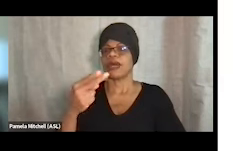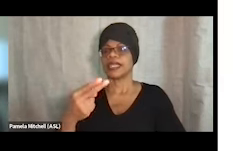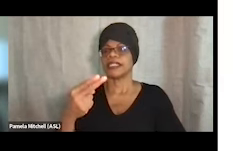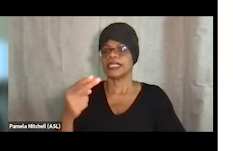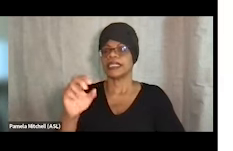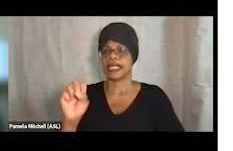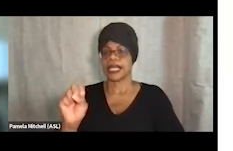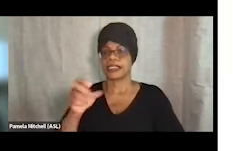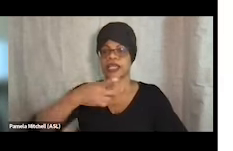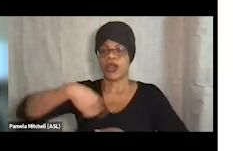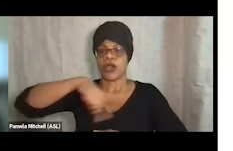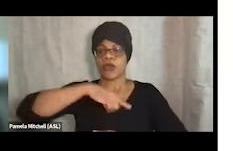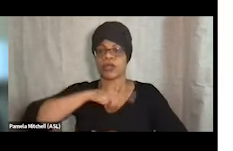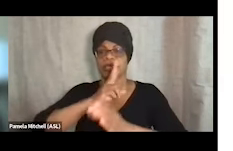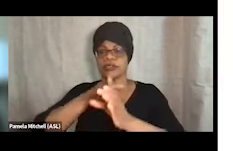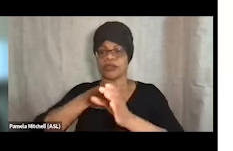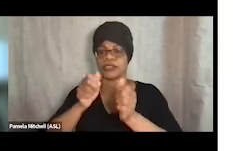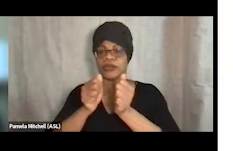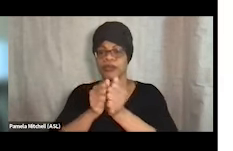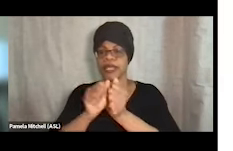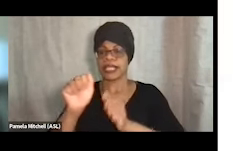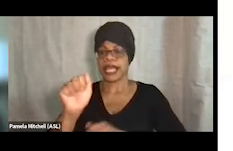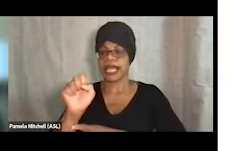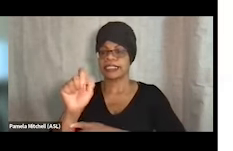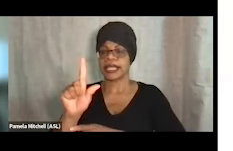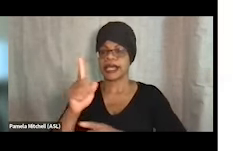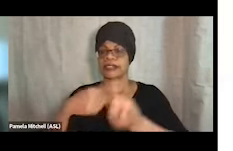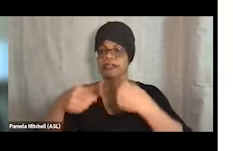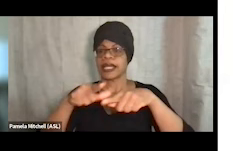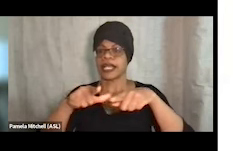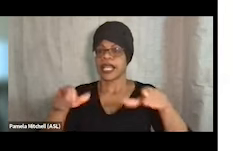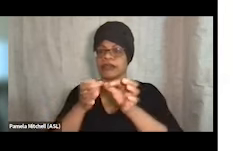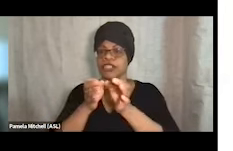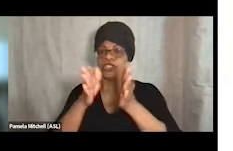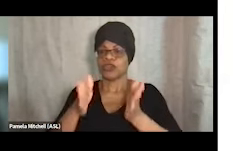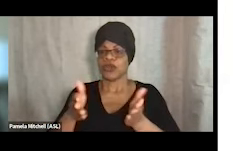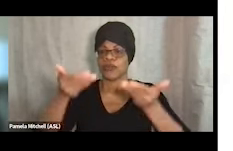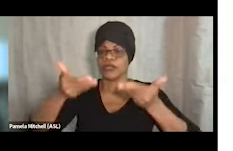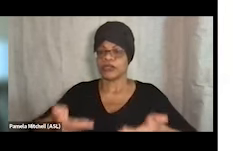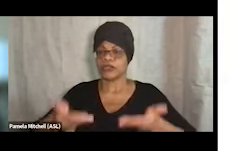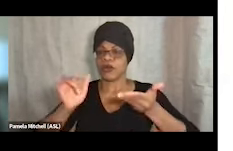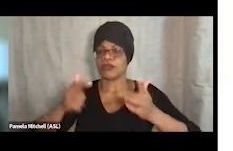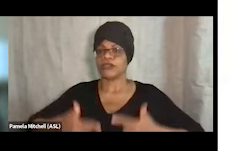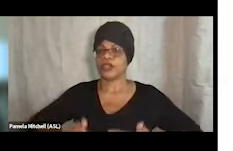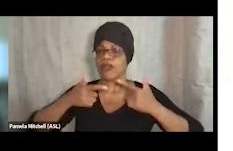We are joined today with American Sign Language interpreters and a live captioner. If you're having any technical difficulties,